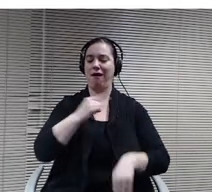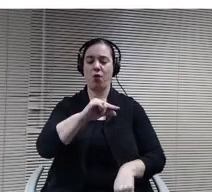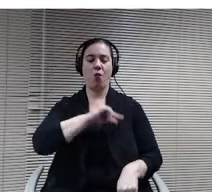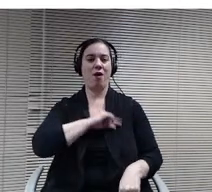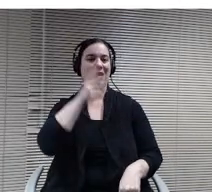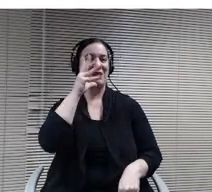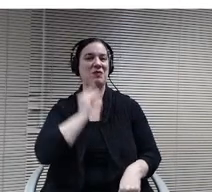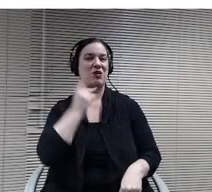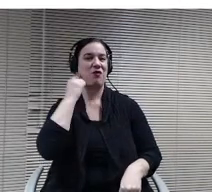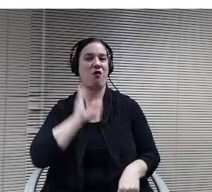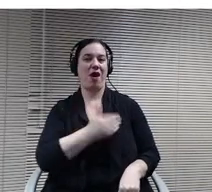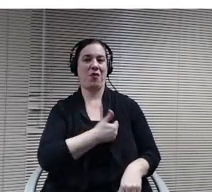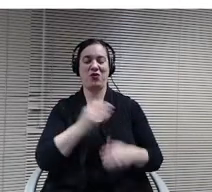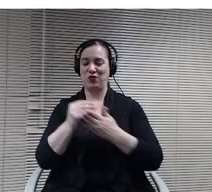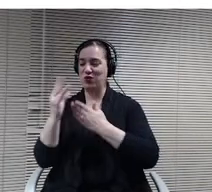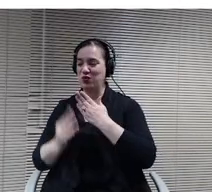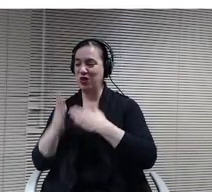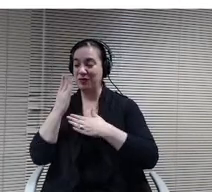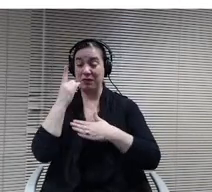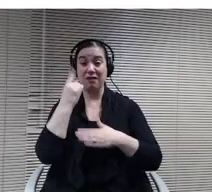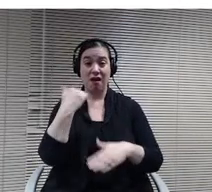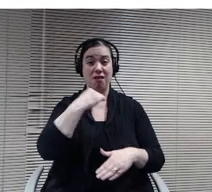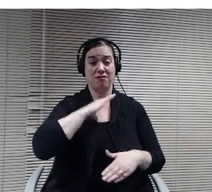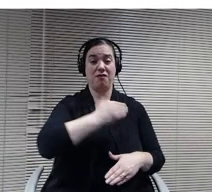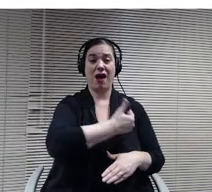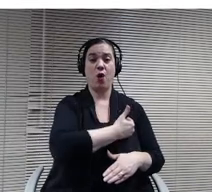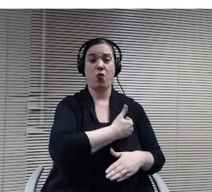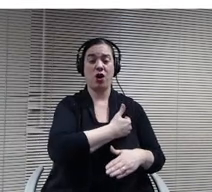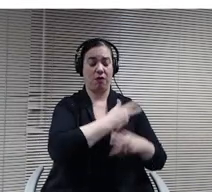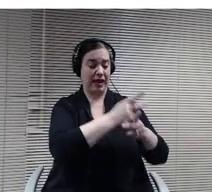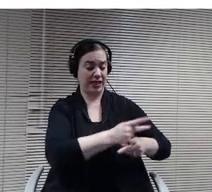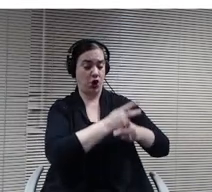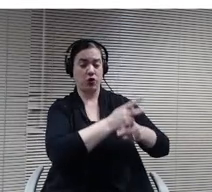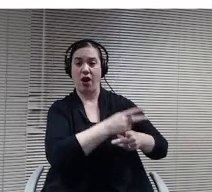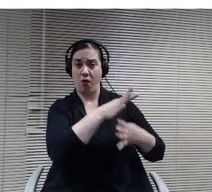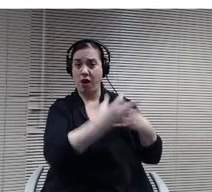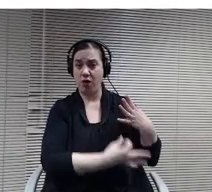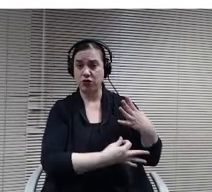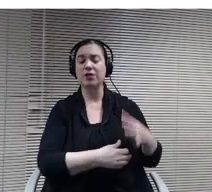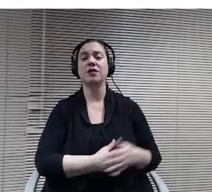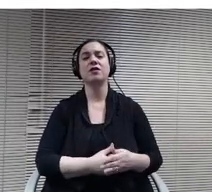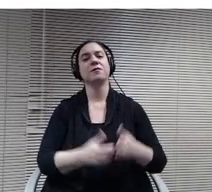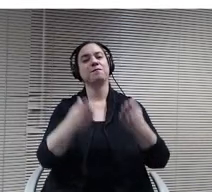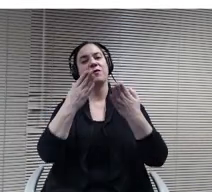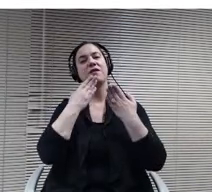our Minnetonka students because we had that child care option open for the people that needed it. So again, thank you for